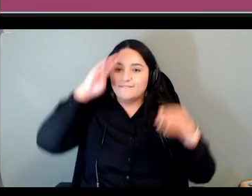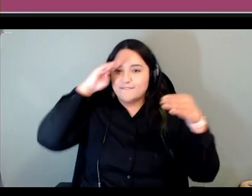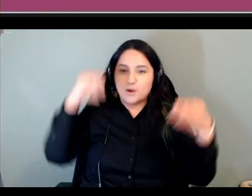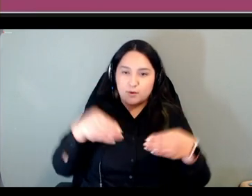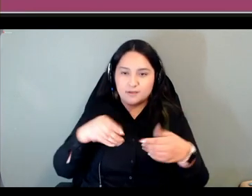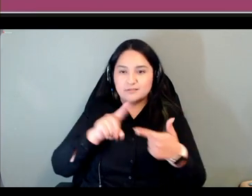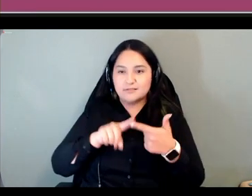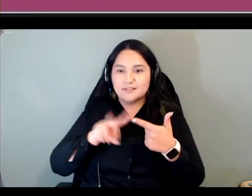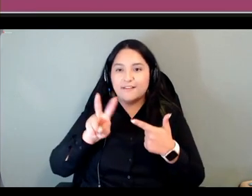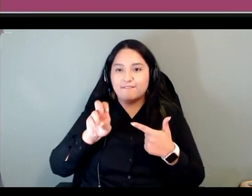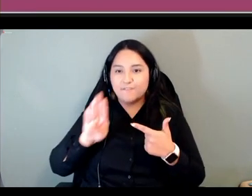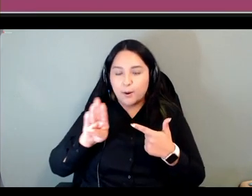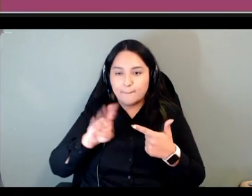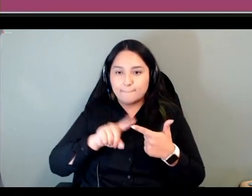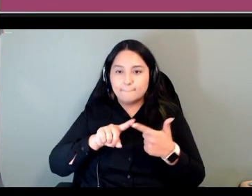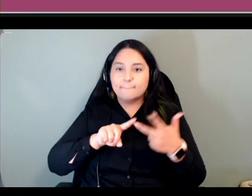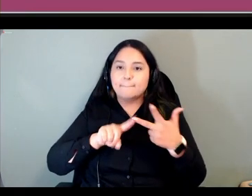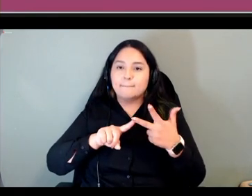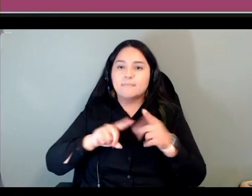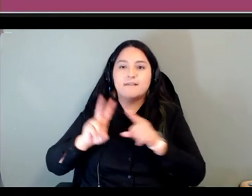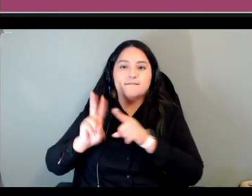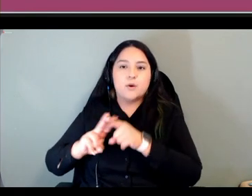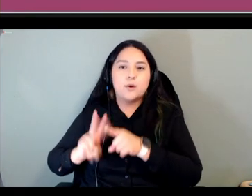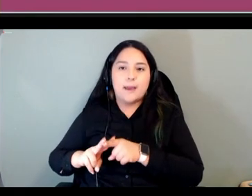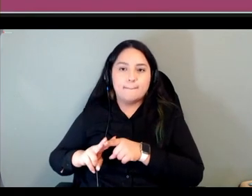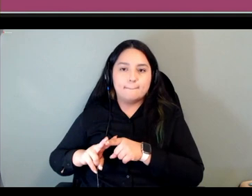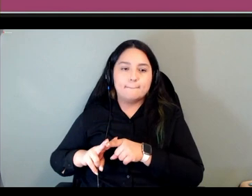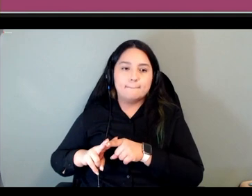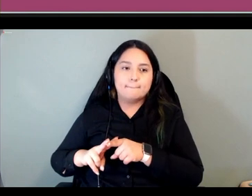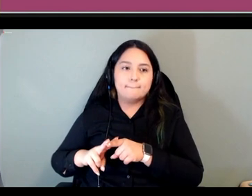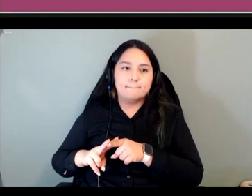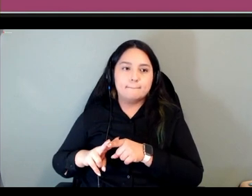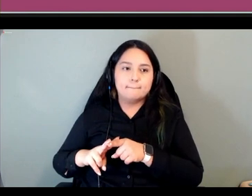another one on vocabulary called